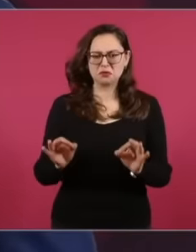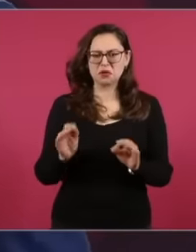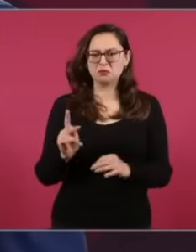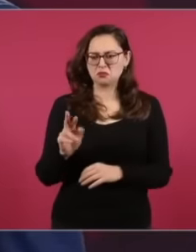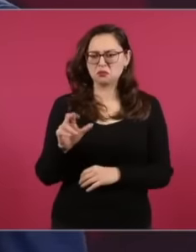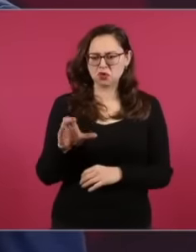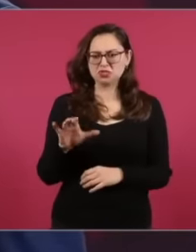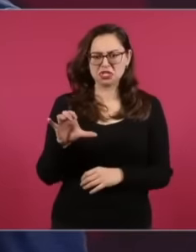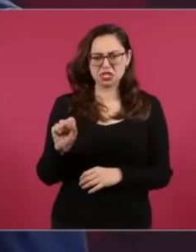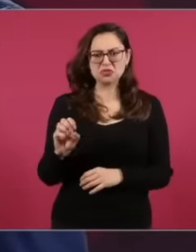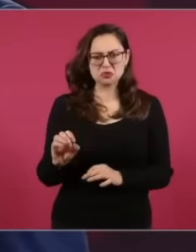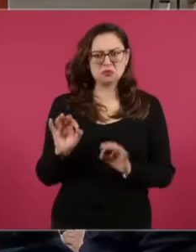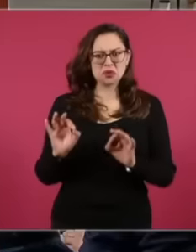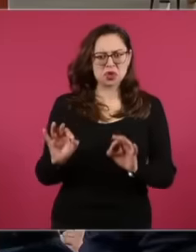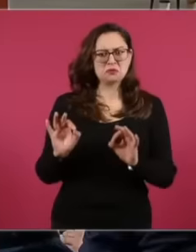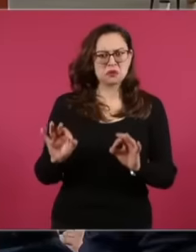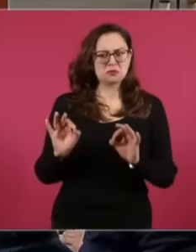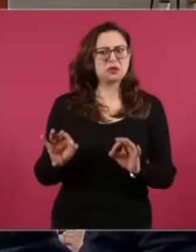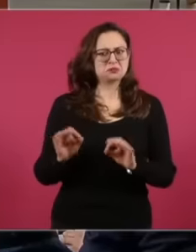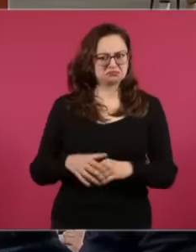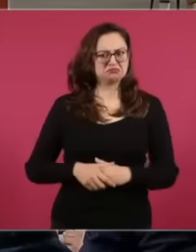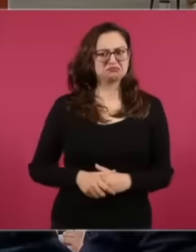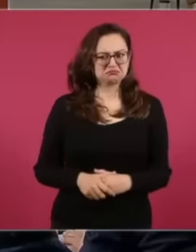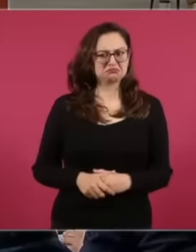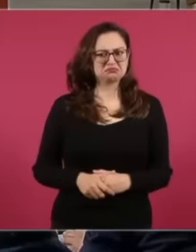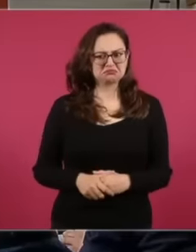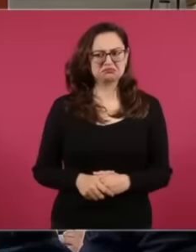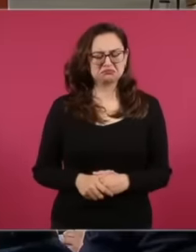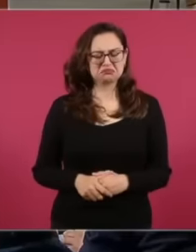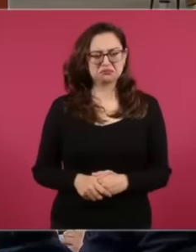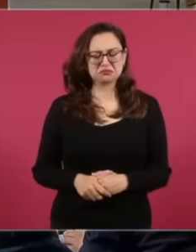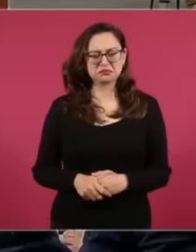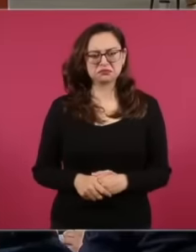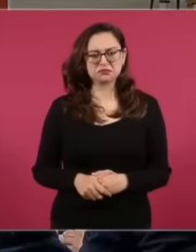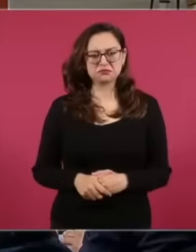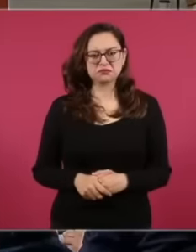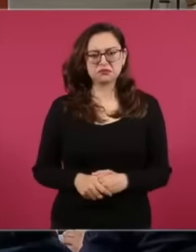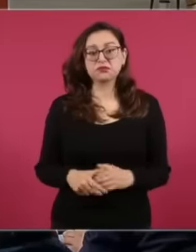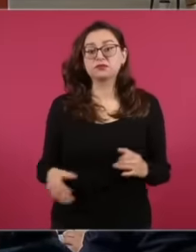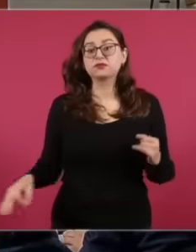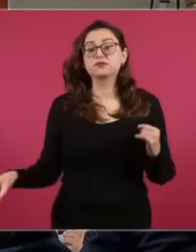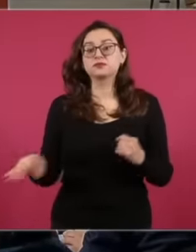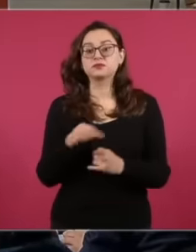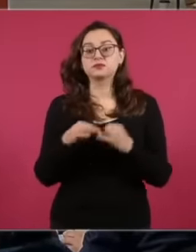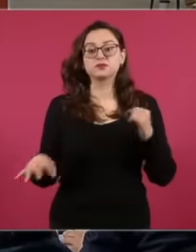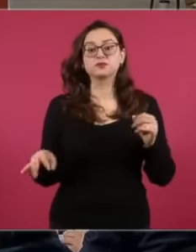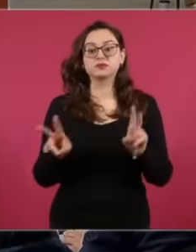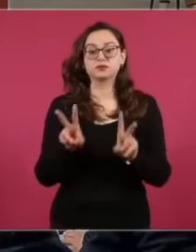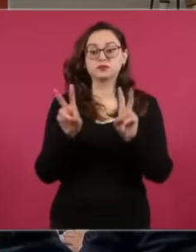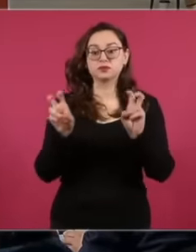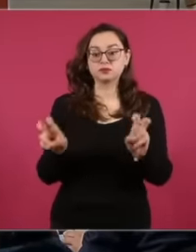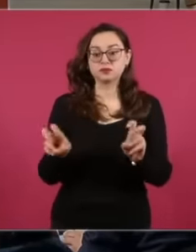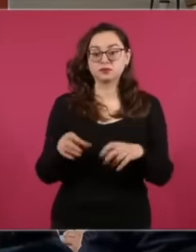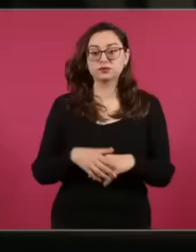so president in one last Sorry on one last issue eh what has to do with Ayotzinapa nothing